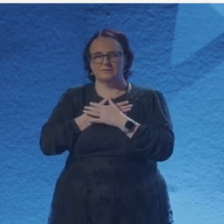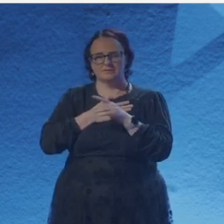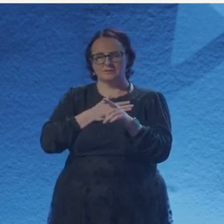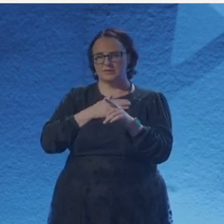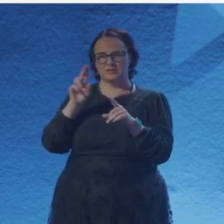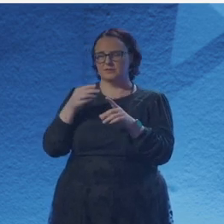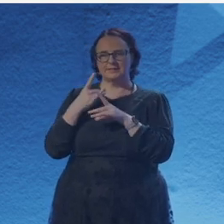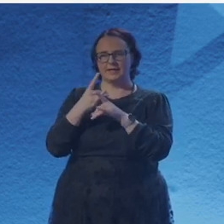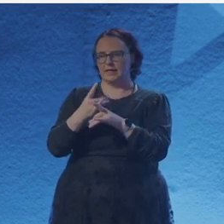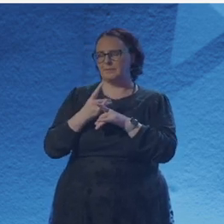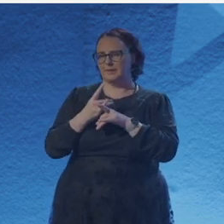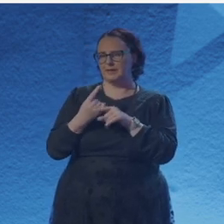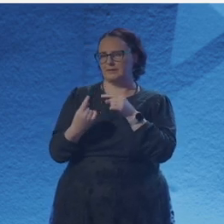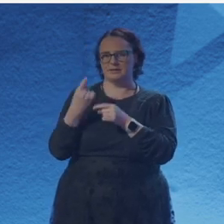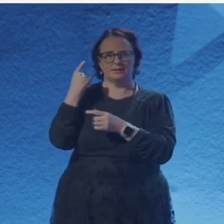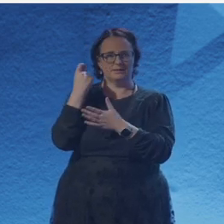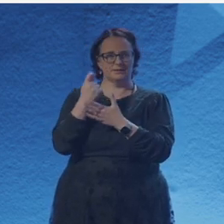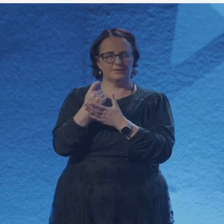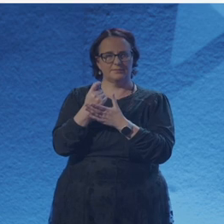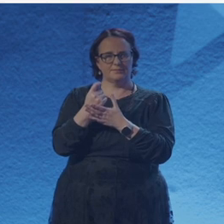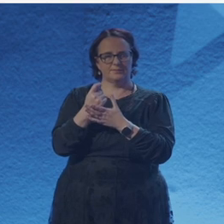And as I oscillate between their pain and mine,